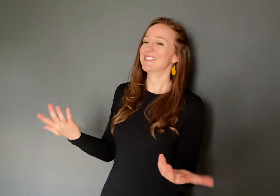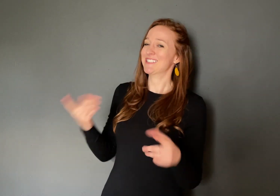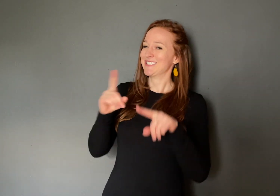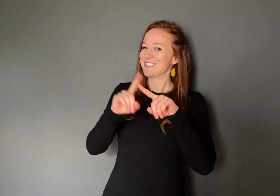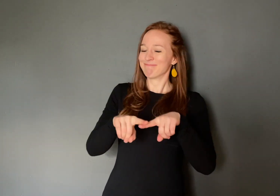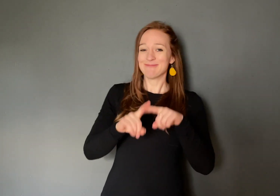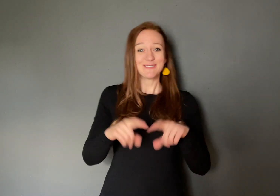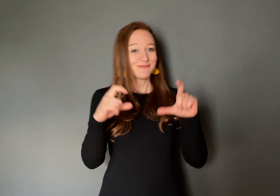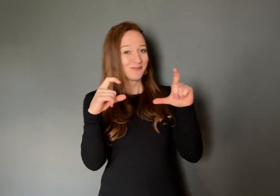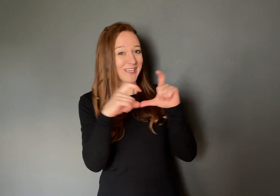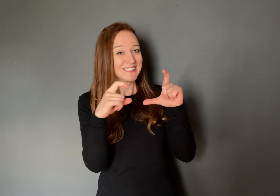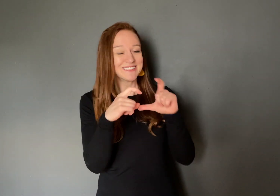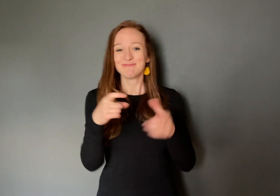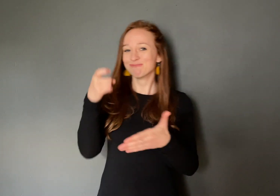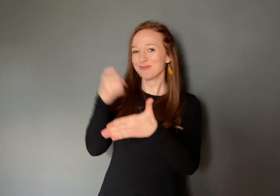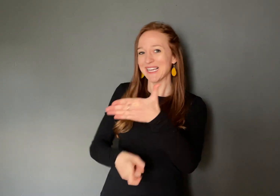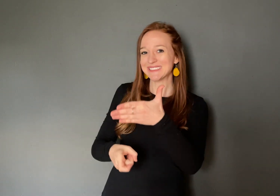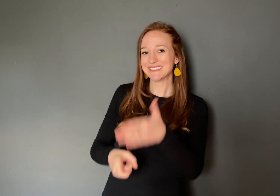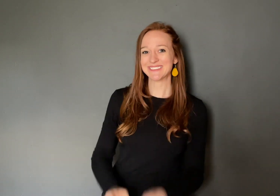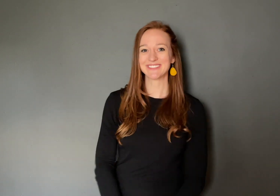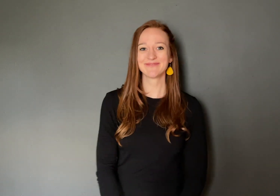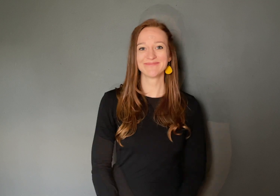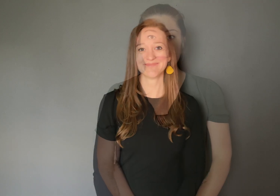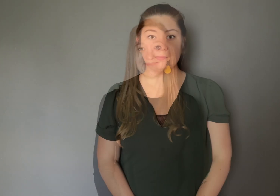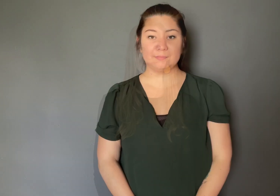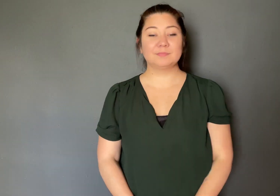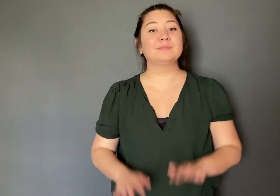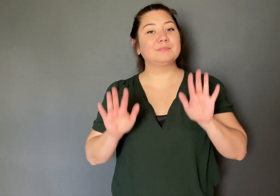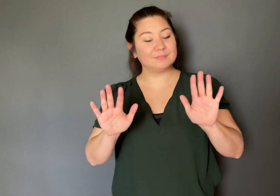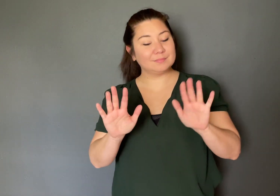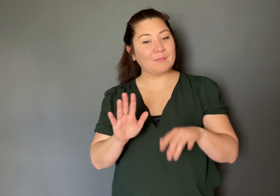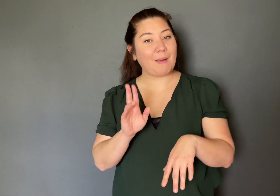It all depends on the radius and the price! But!